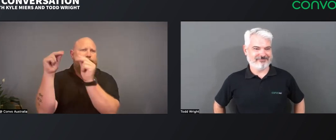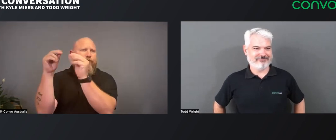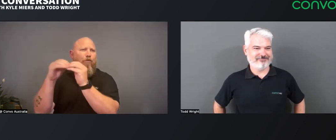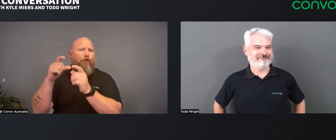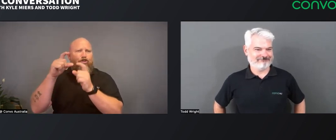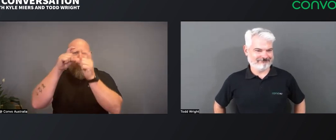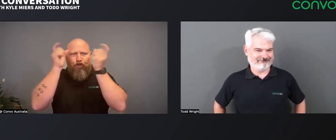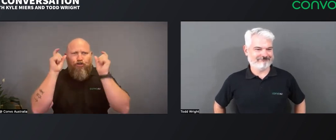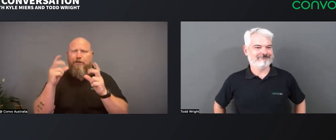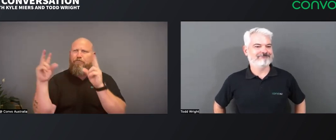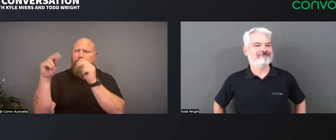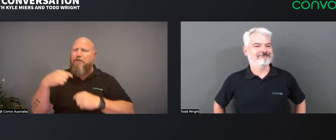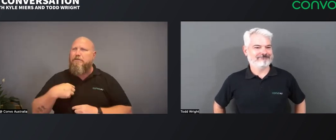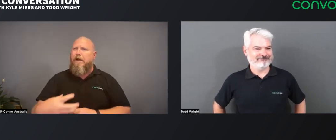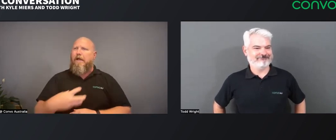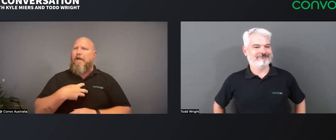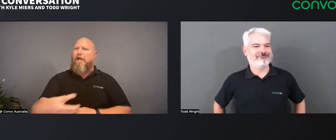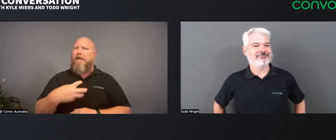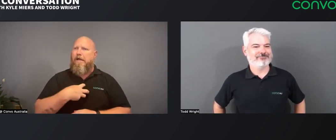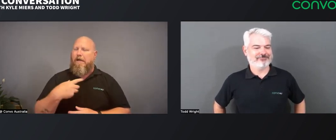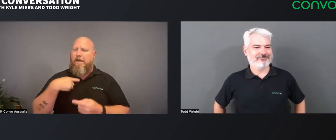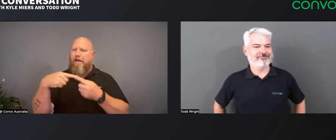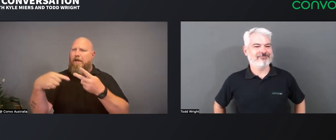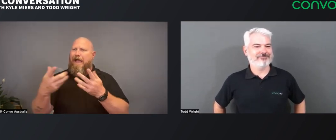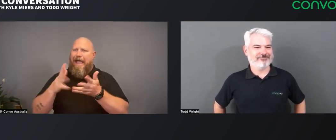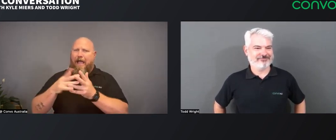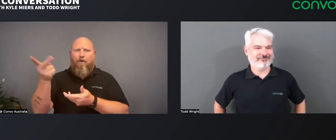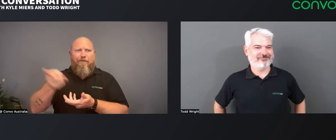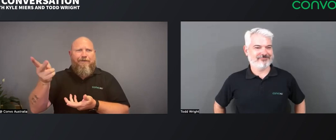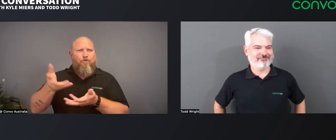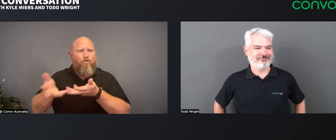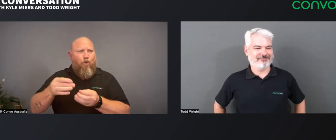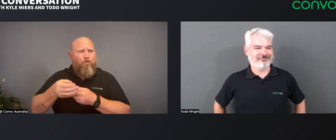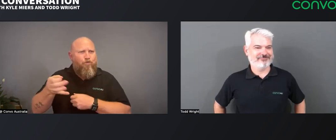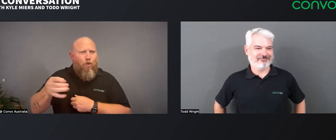I was able to talk to the vet. I could see the conversation he was having with his members of staff